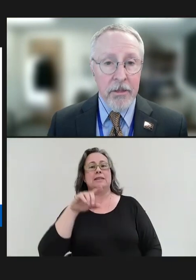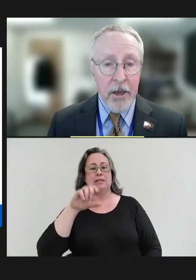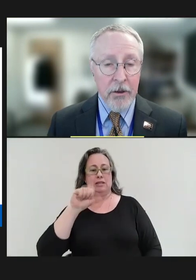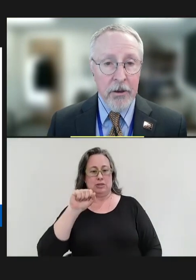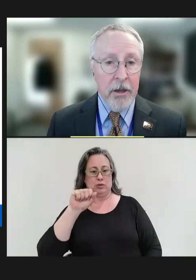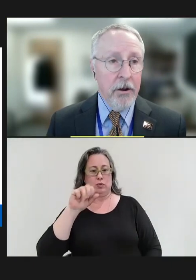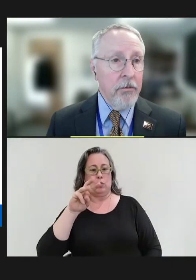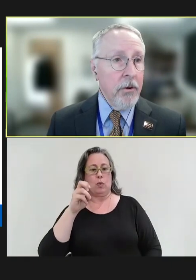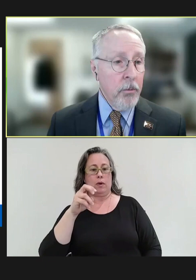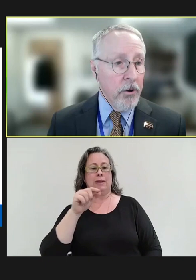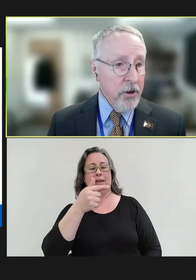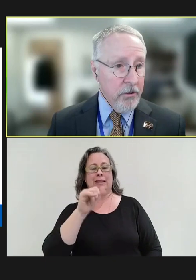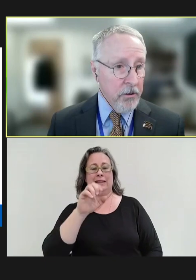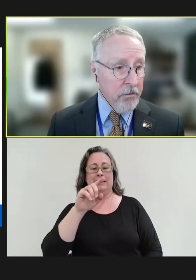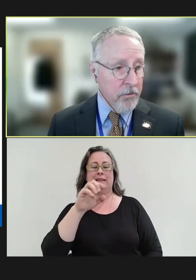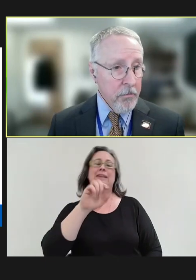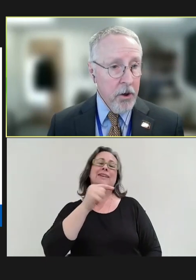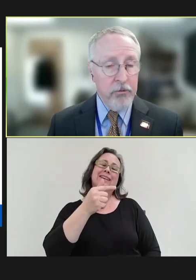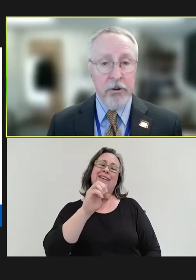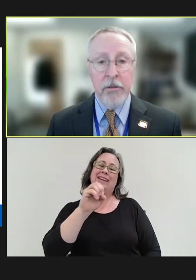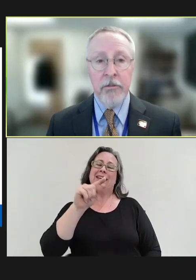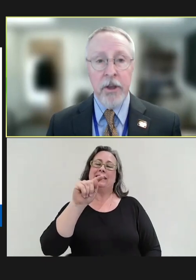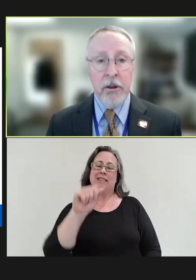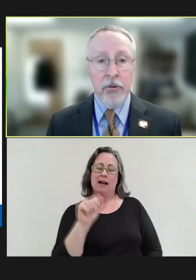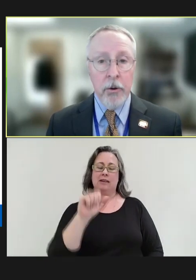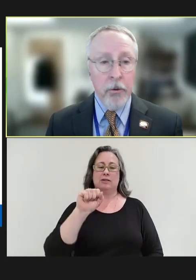Robert Hopkins, Jr.: Thank you, Geeta. We appreciate the motion and the second to approve